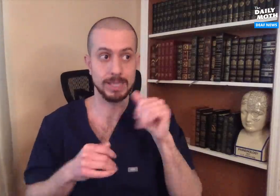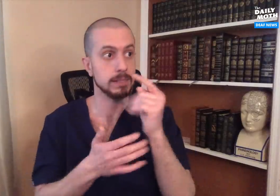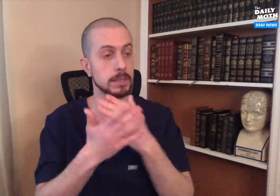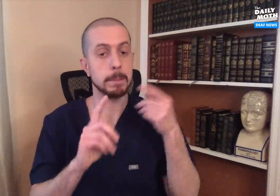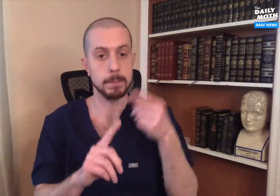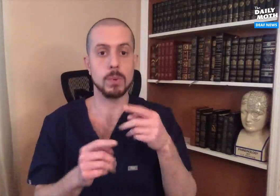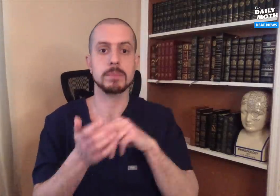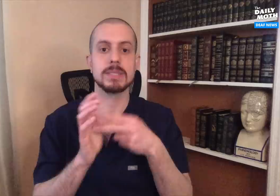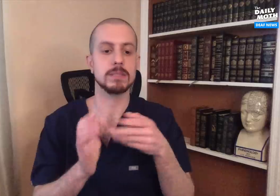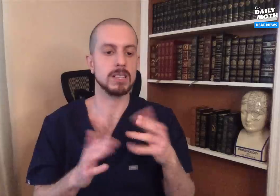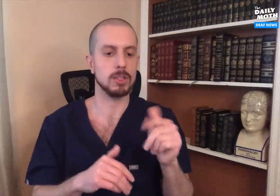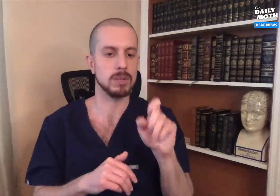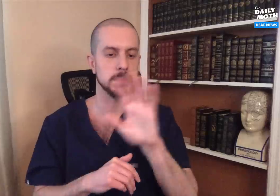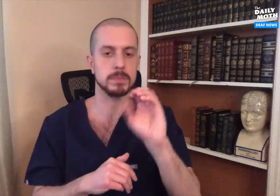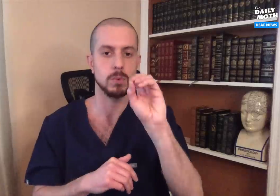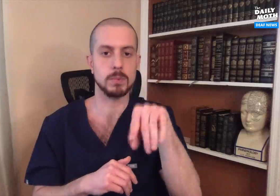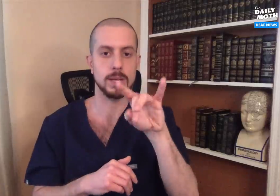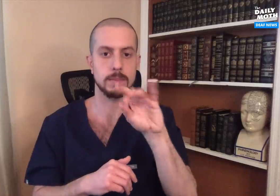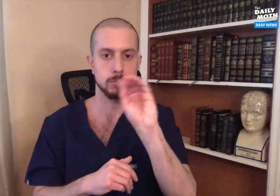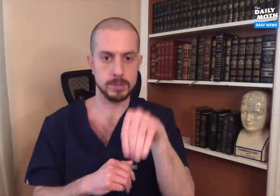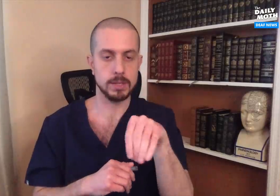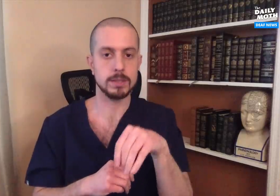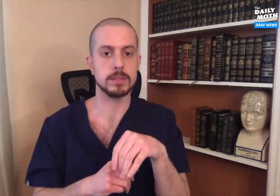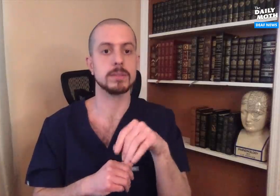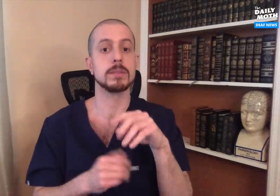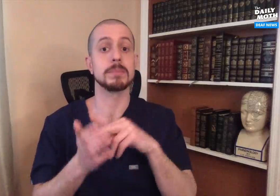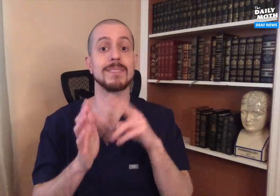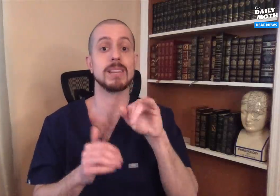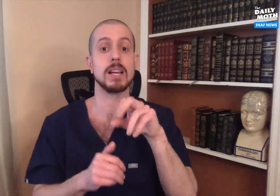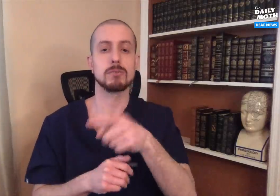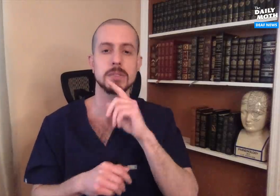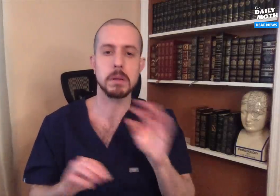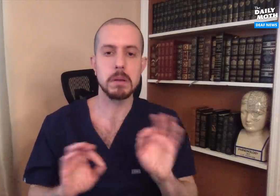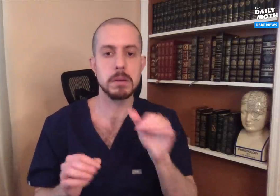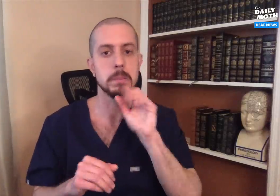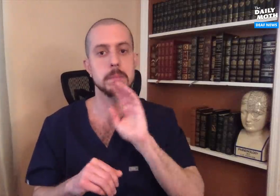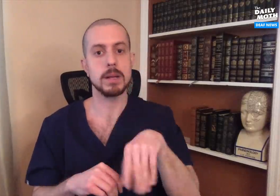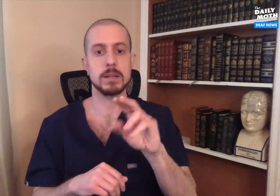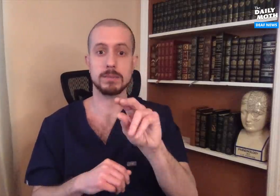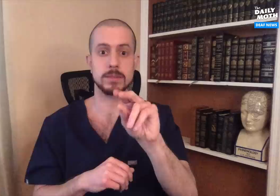infected then that means the fatality rate is really around 0.8%. Does it mean the virus is not that deadly?